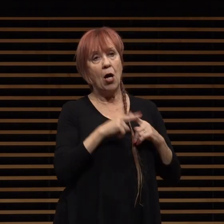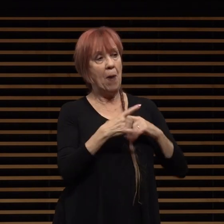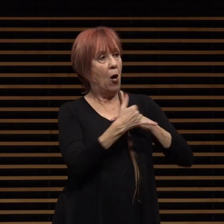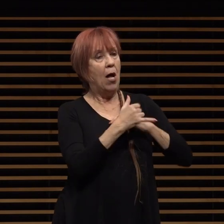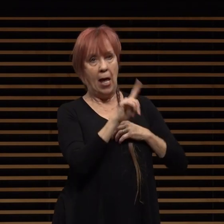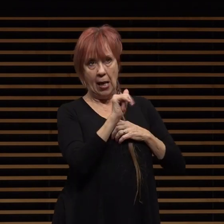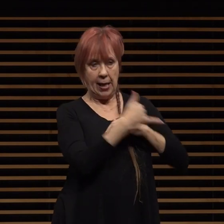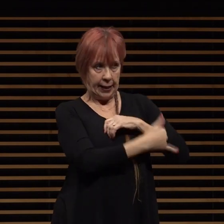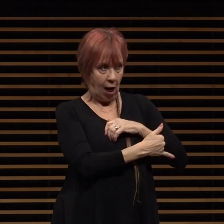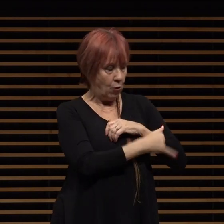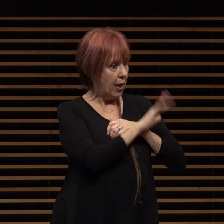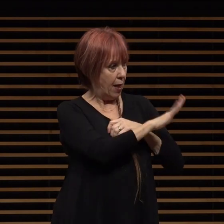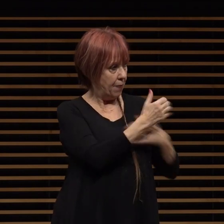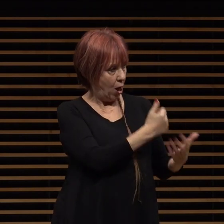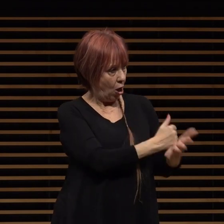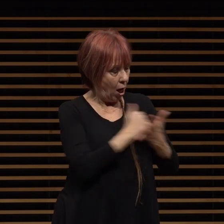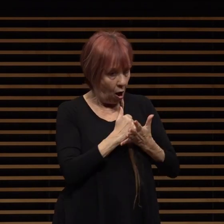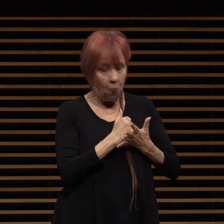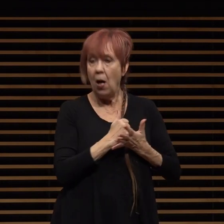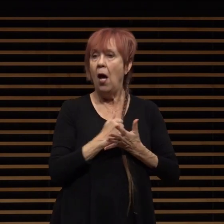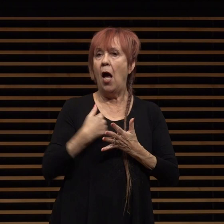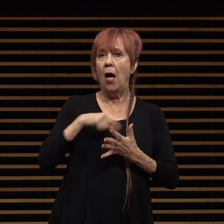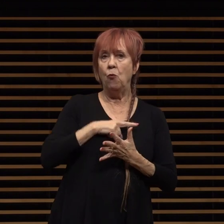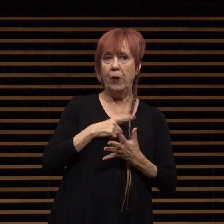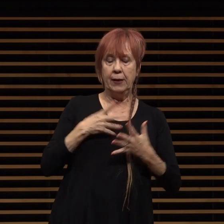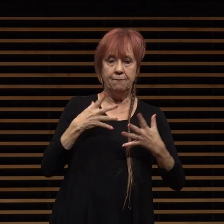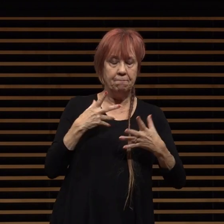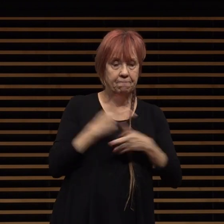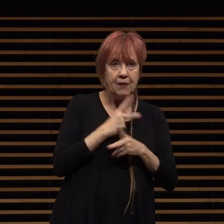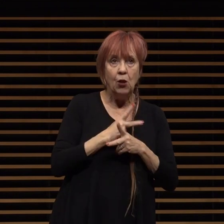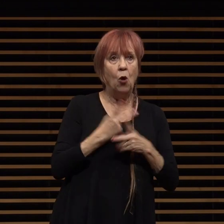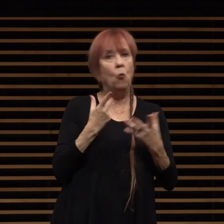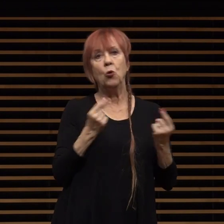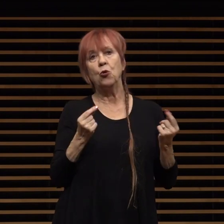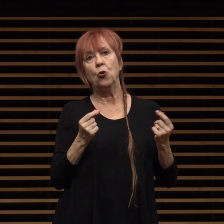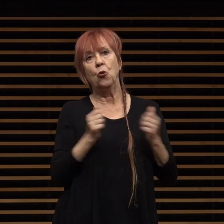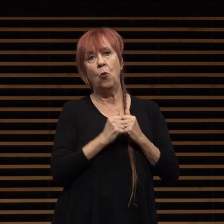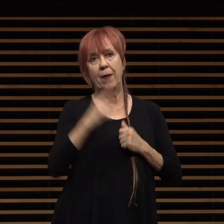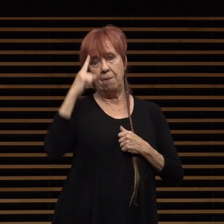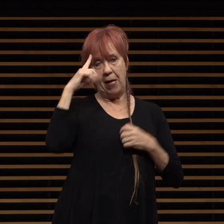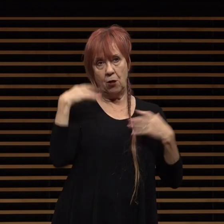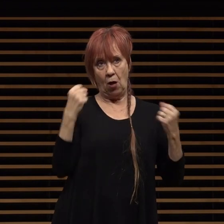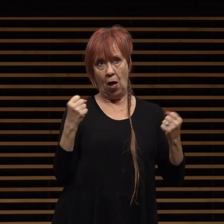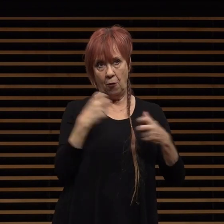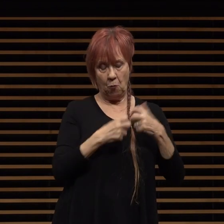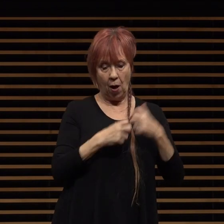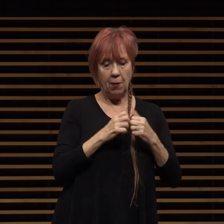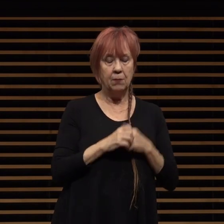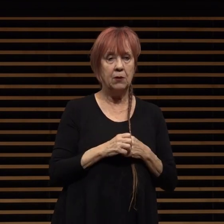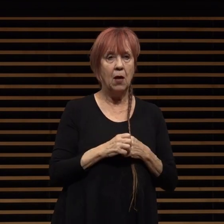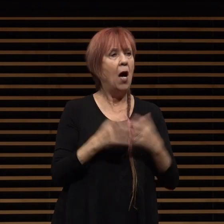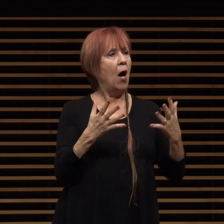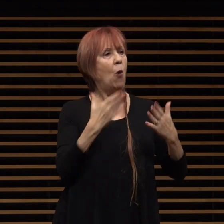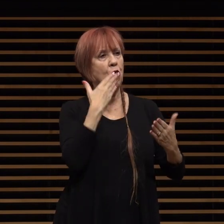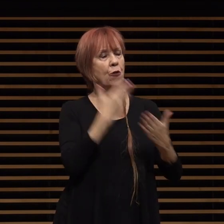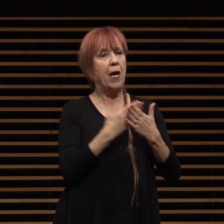residents as we grapple with the important issue of mental health i would like to thank my friend and